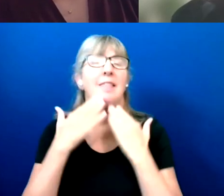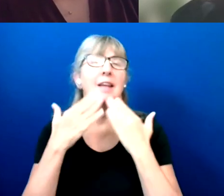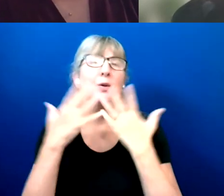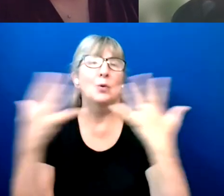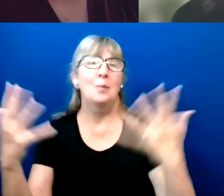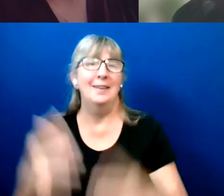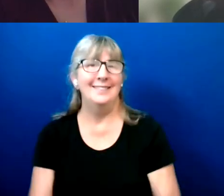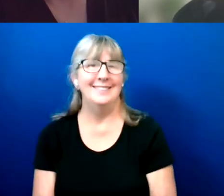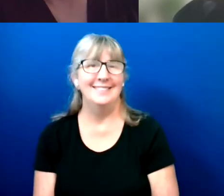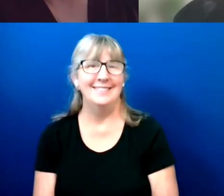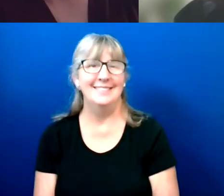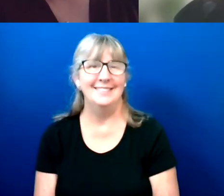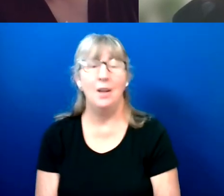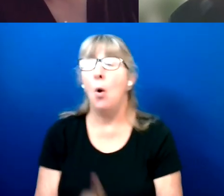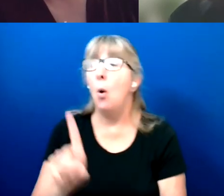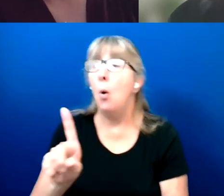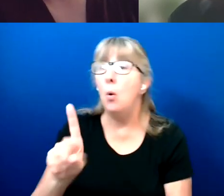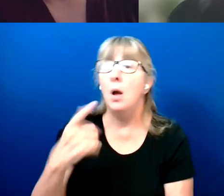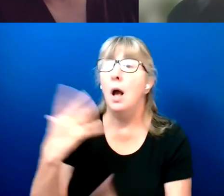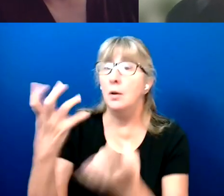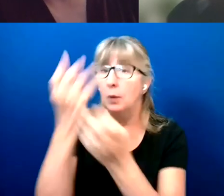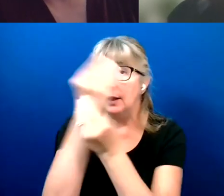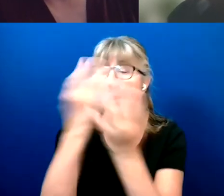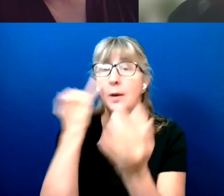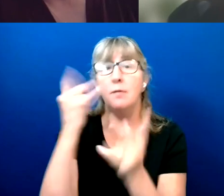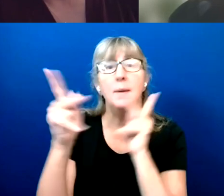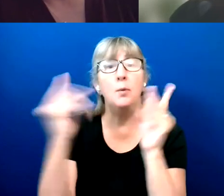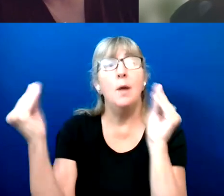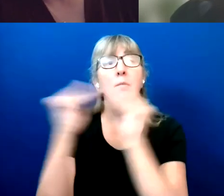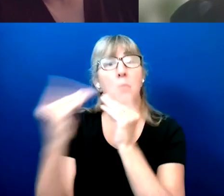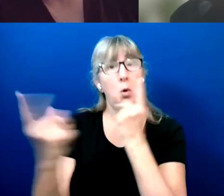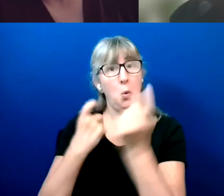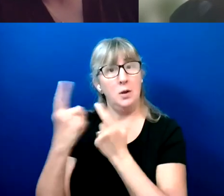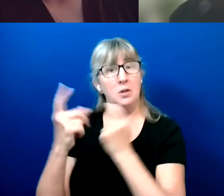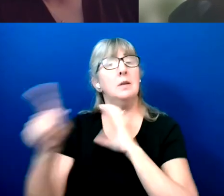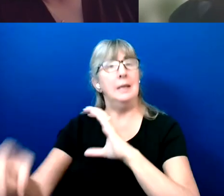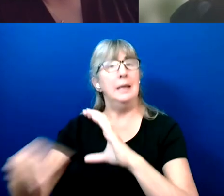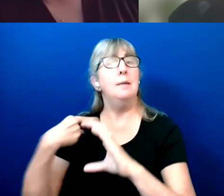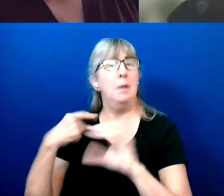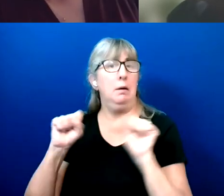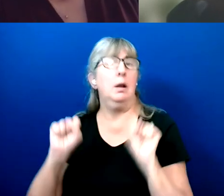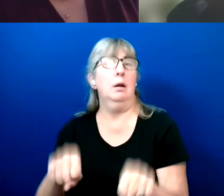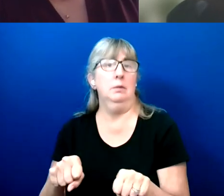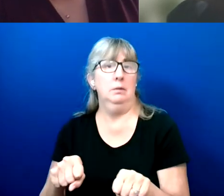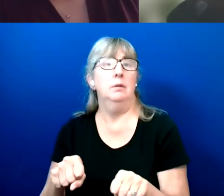I want to say if people have nor questions for us, they can email us.